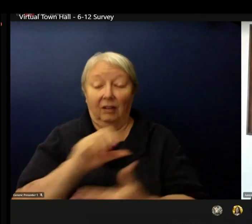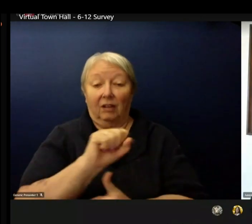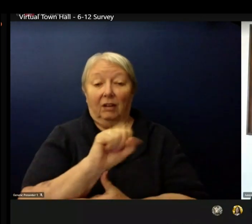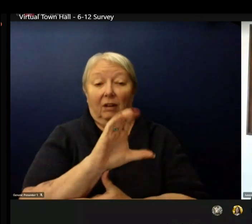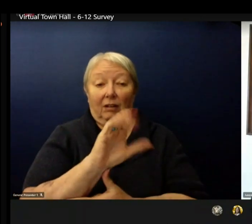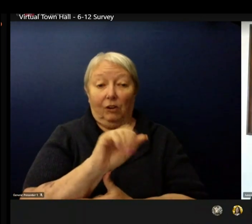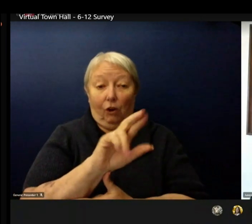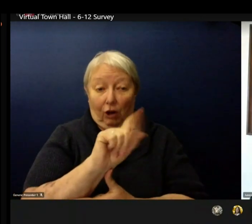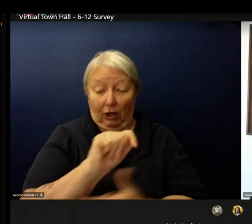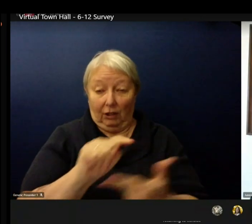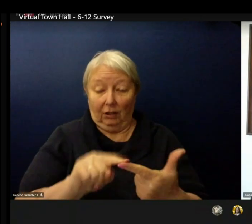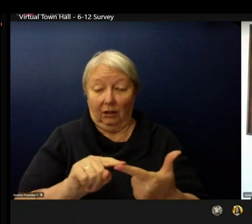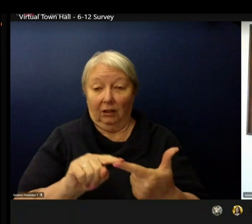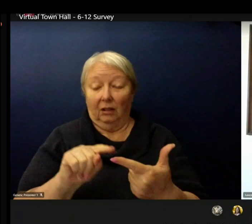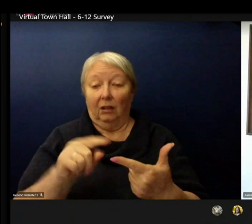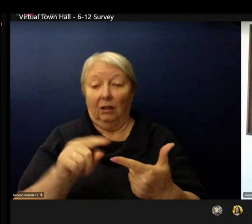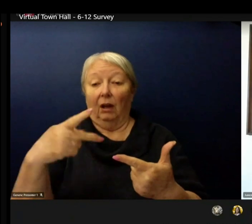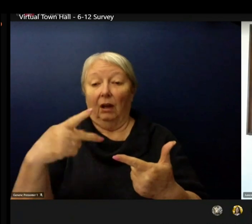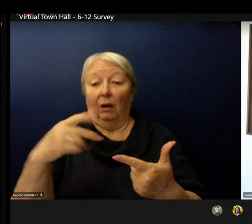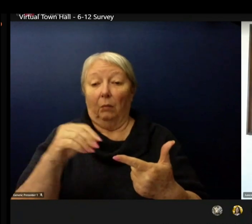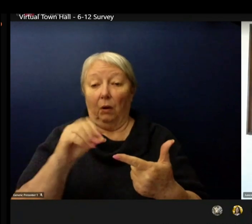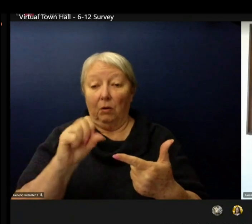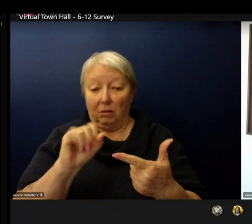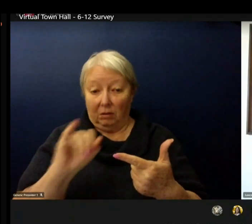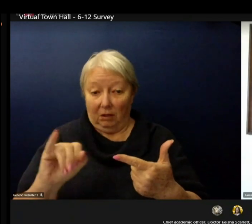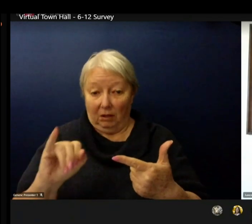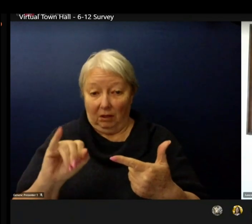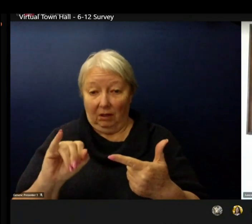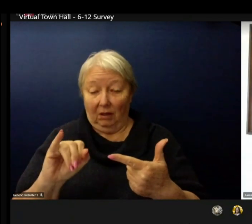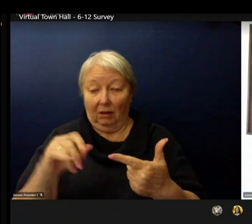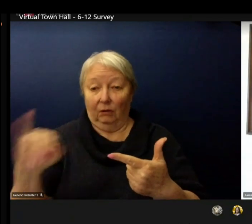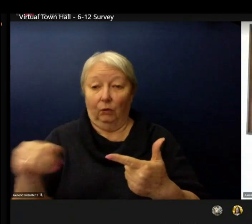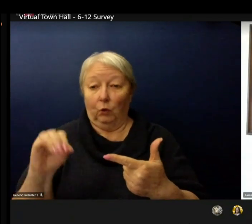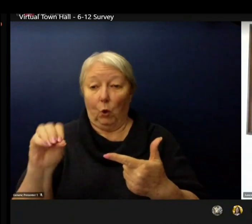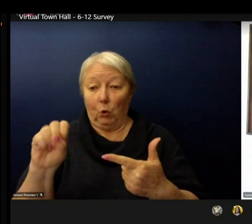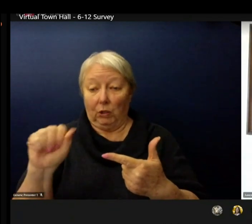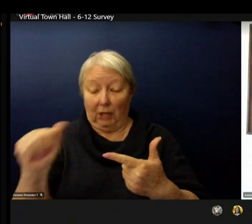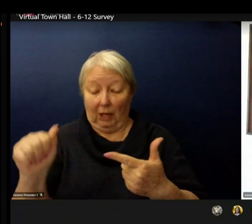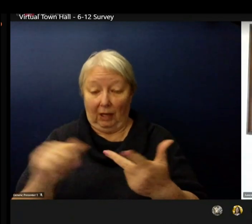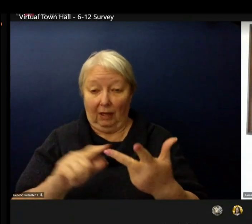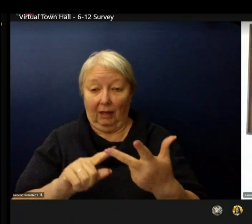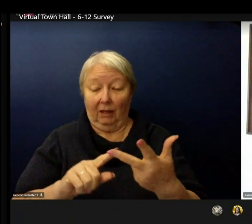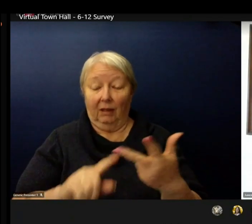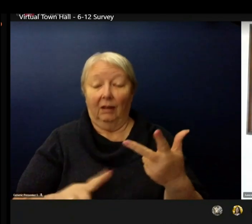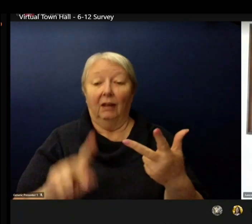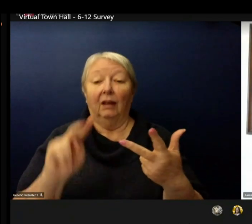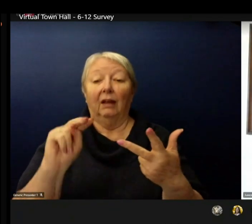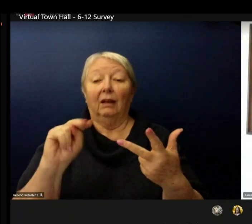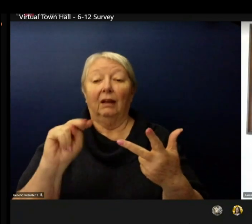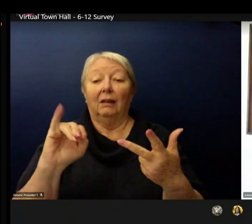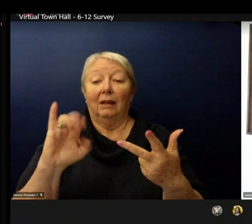Director of Student Support Services Carrie Nicholson. And Nathan Hale High School Principal William Jackson.